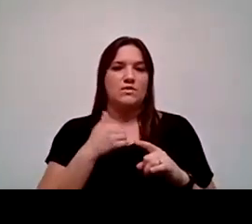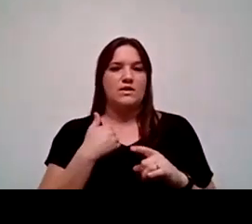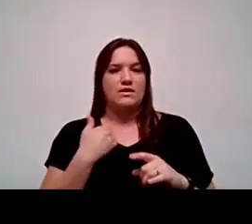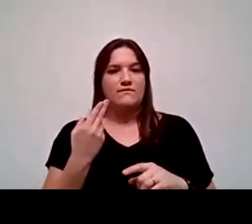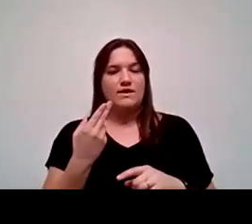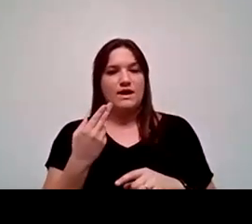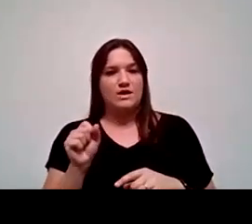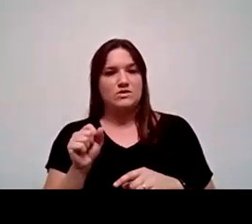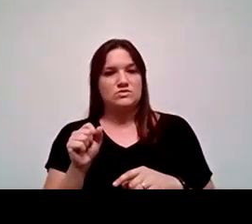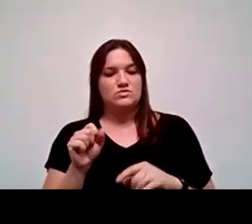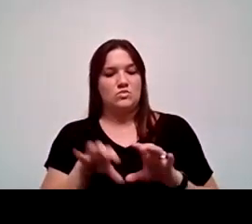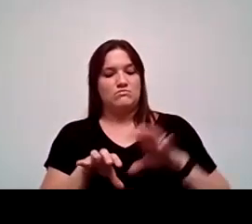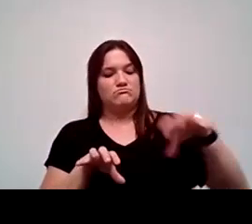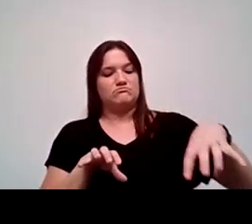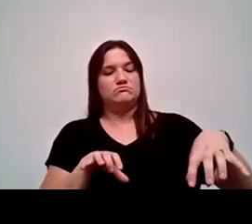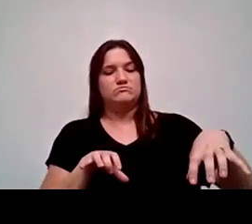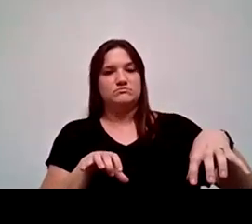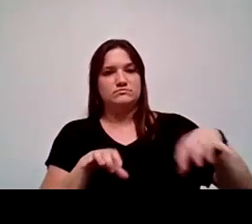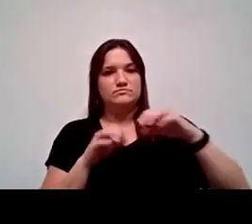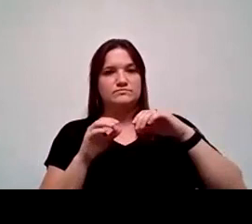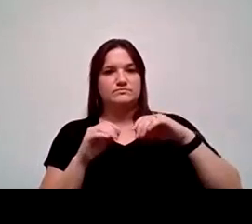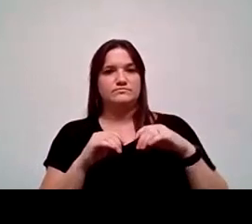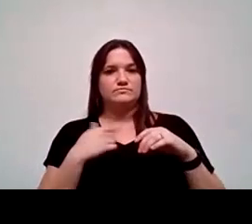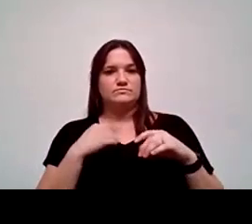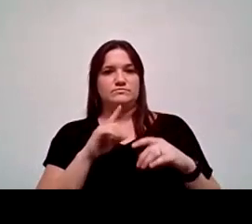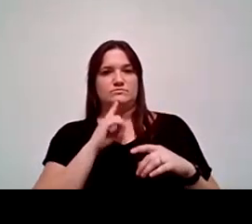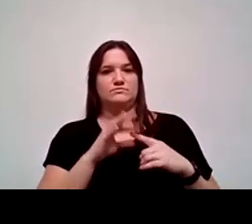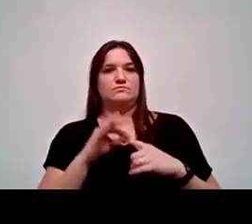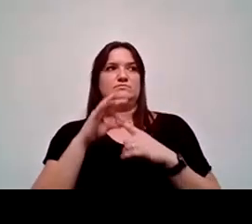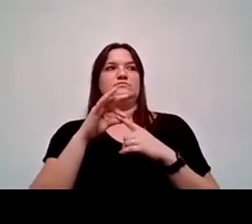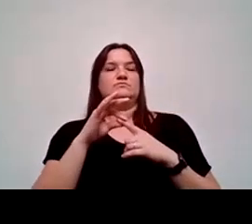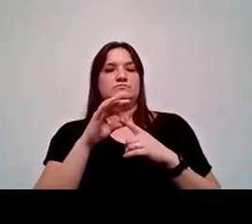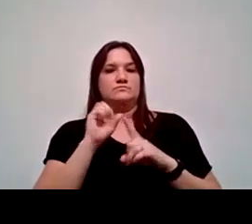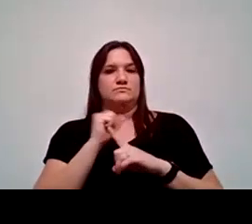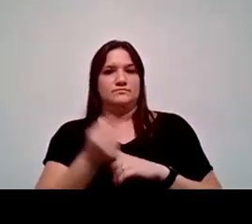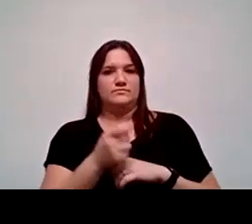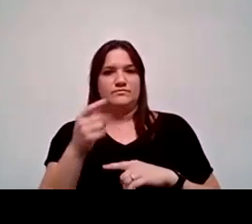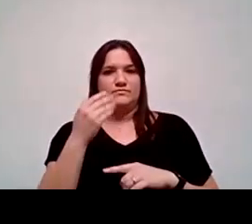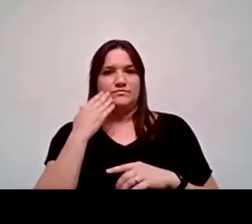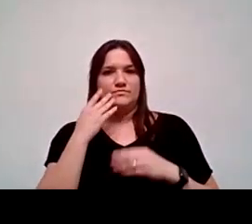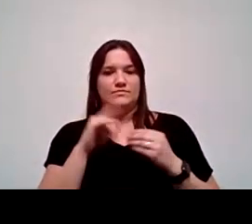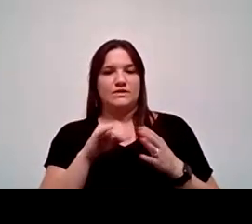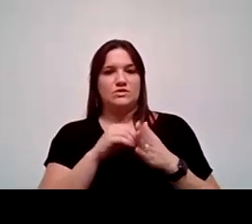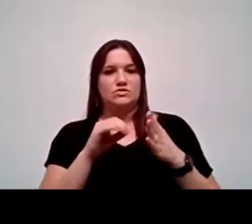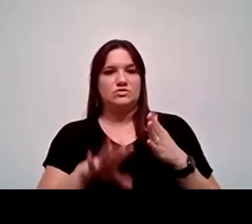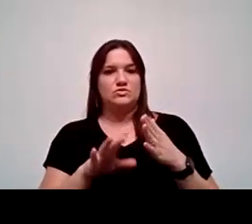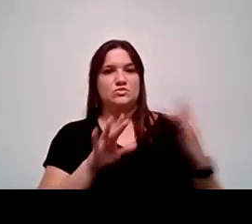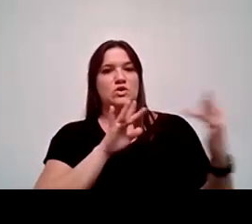across the street from us and I had a unique situation and Dr. Briones knows about this, where a student actually contacted me